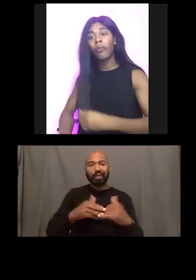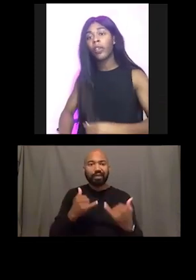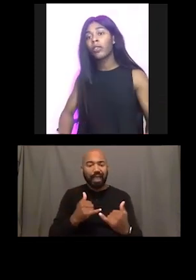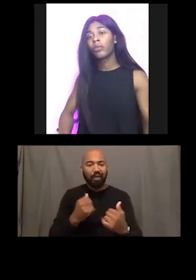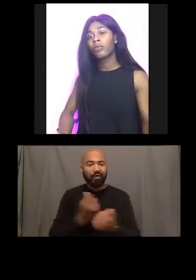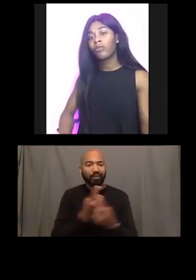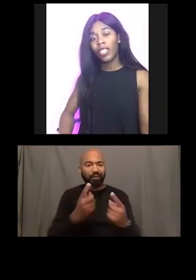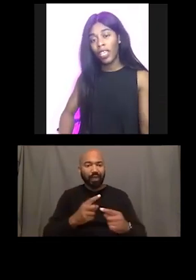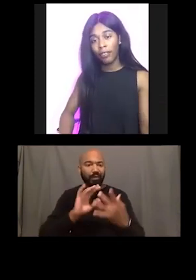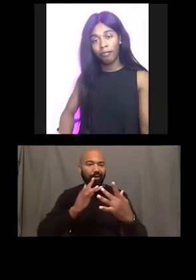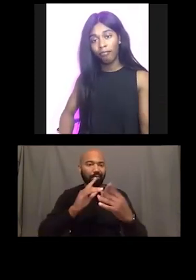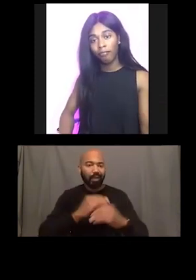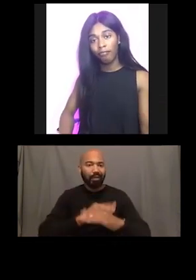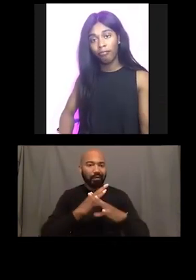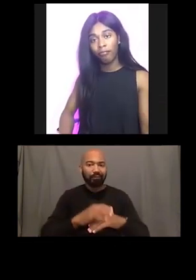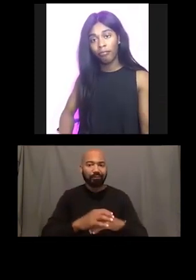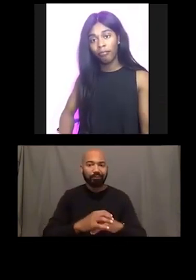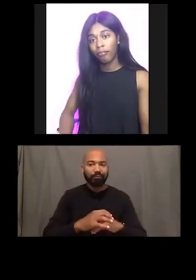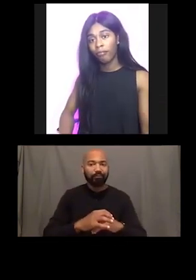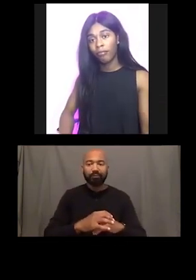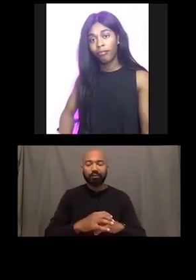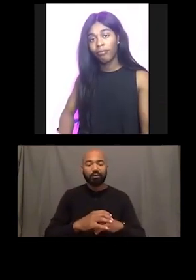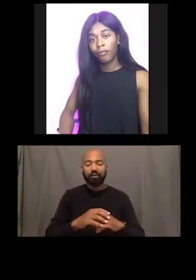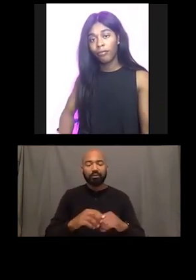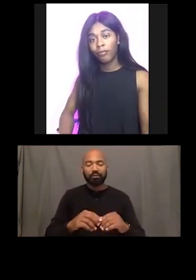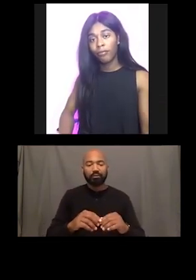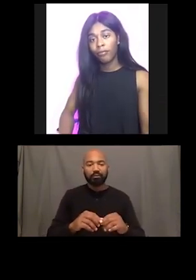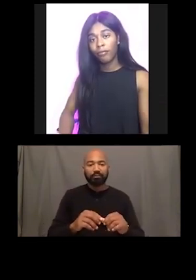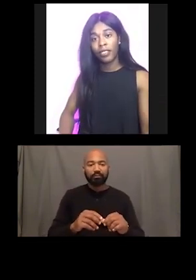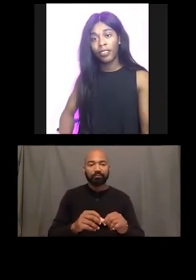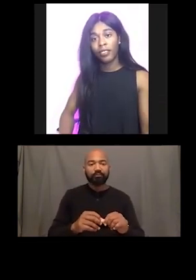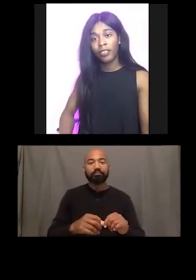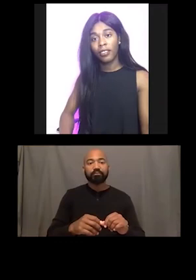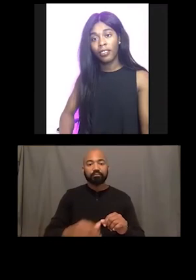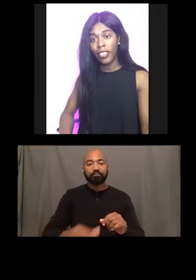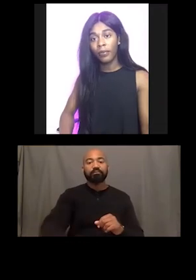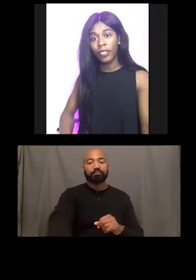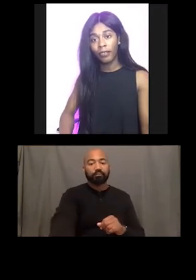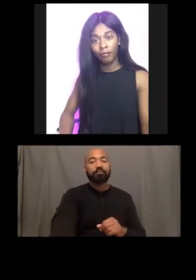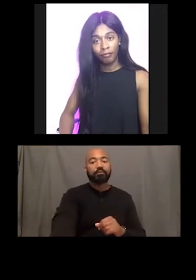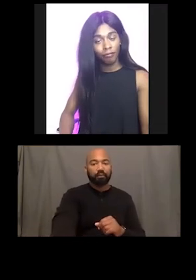But yeah, find a therapist, not Facebook.